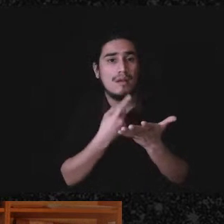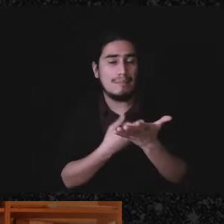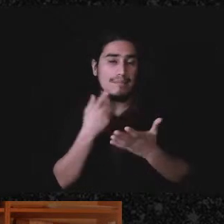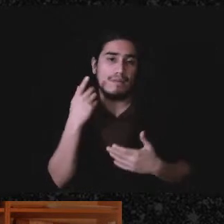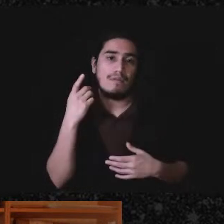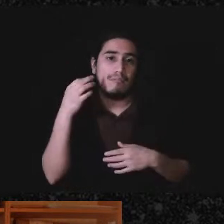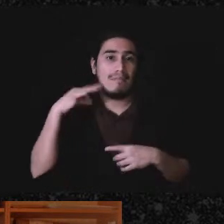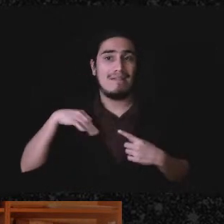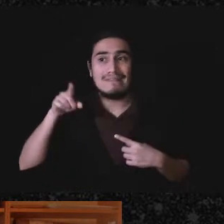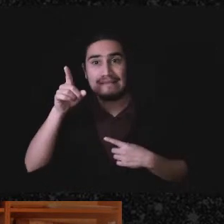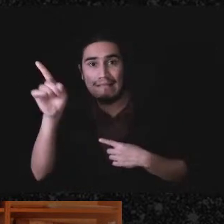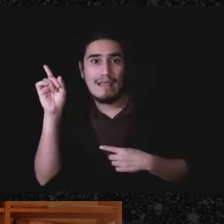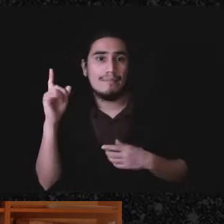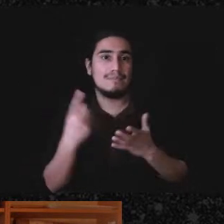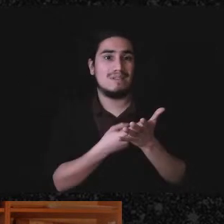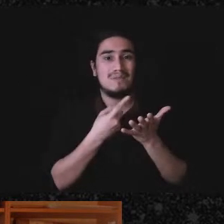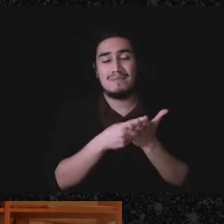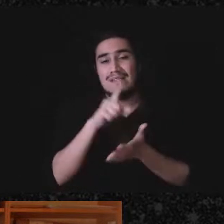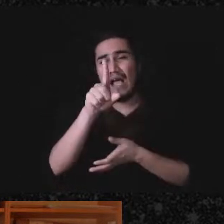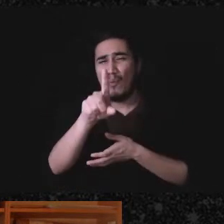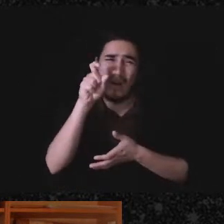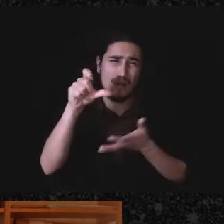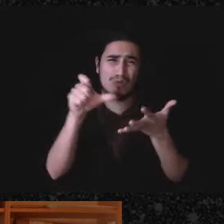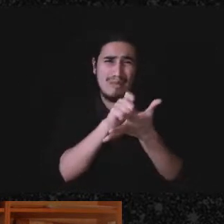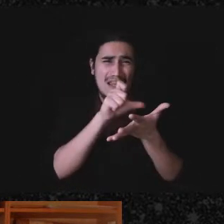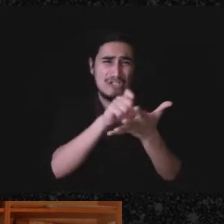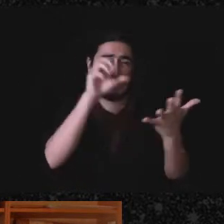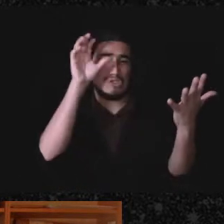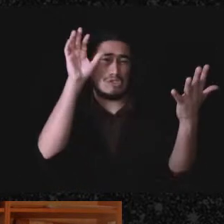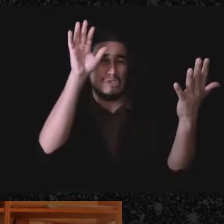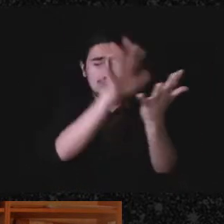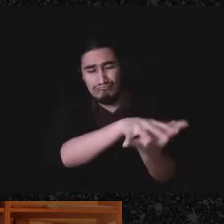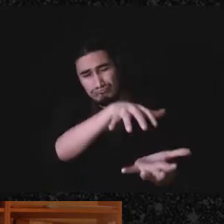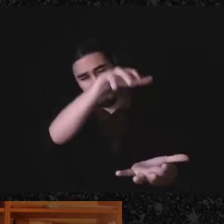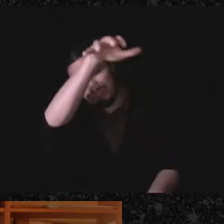you know, 100 page long statutes with-with 500 page loan regulations that go along with them